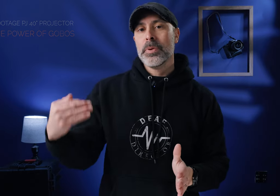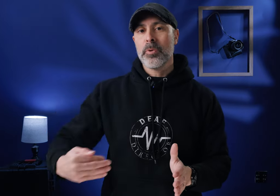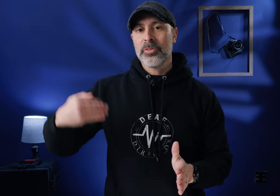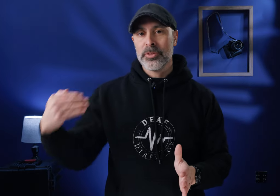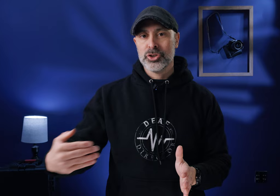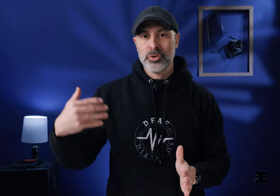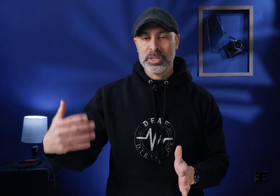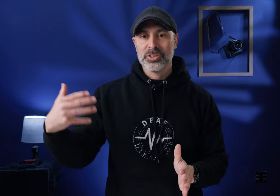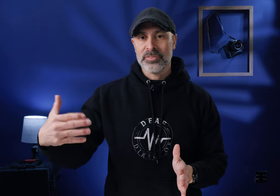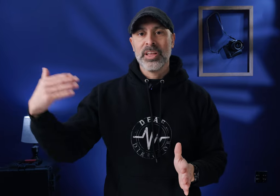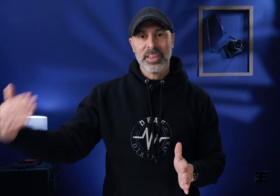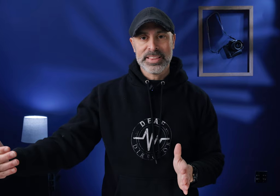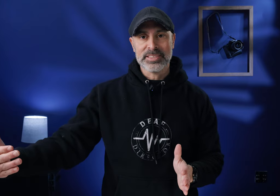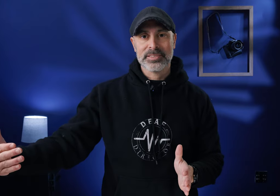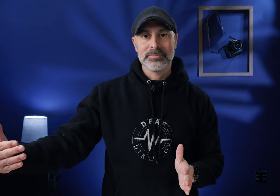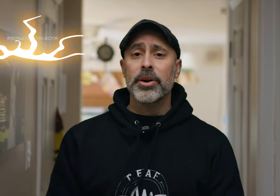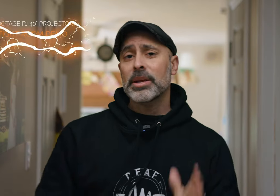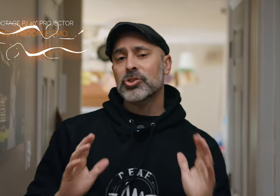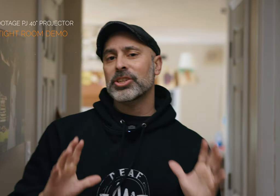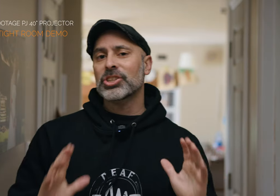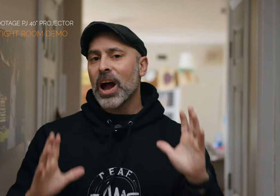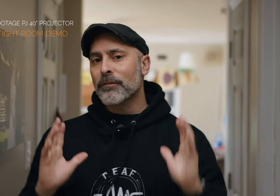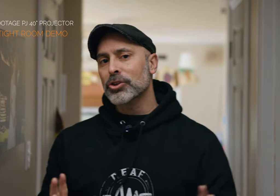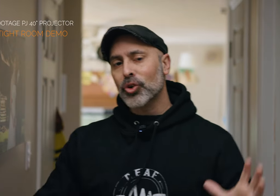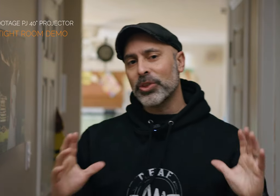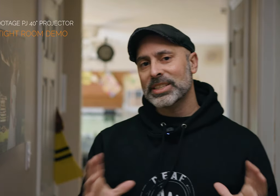people out there that are shooting stuff like this all to demonstrate just how versatile this